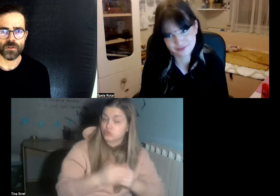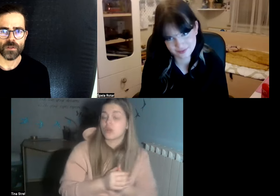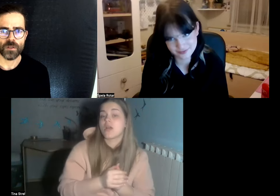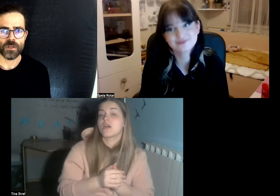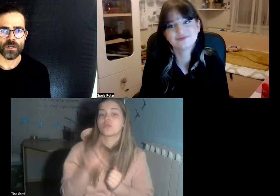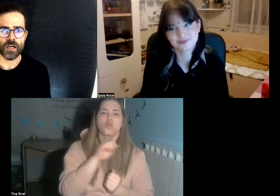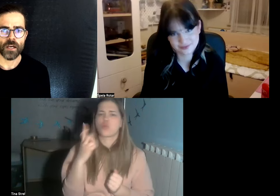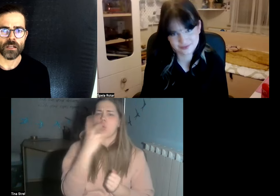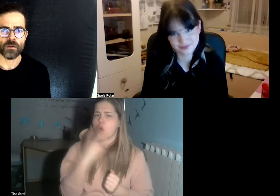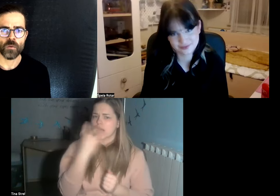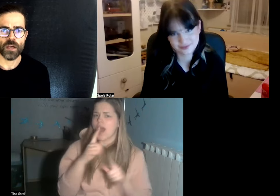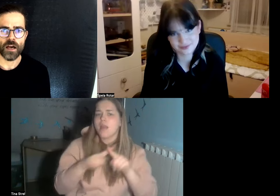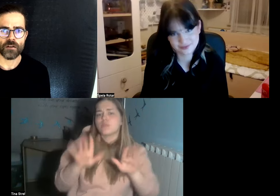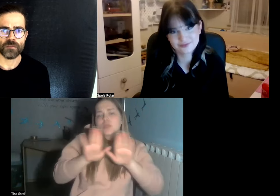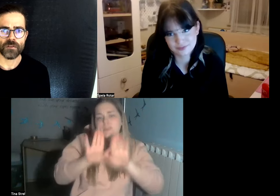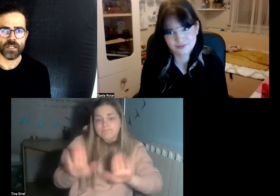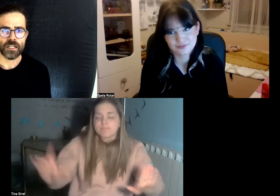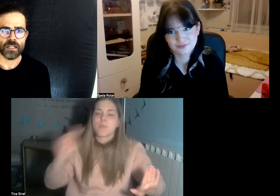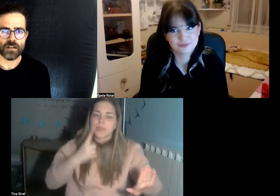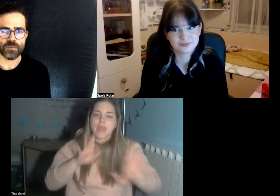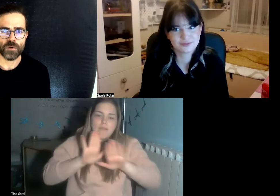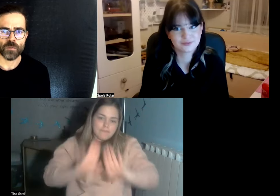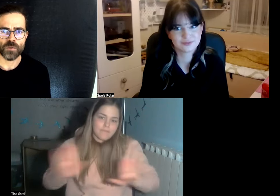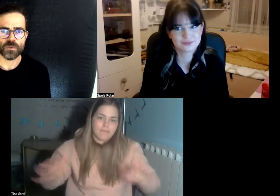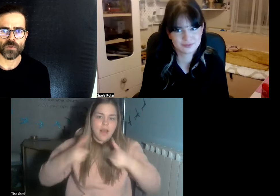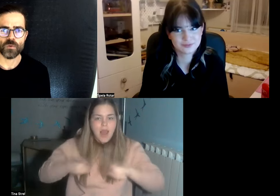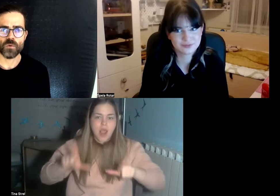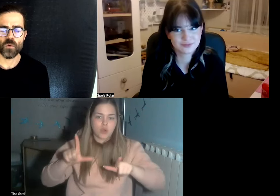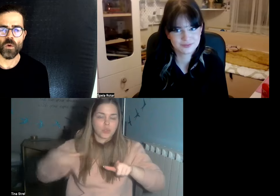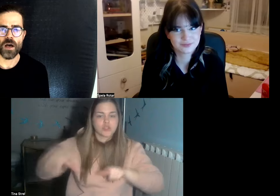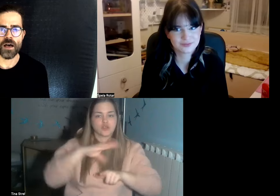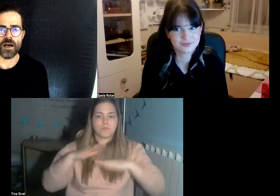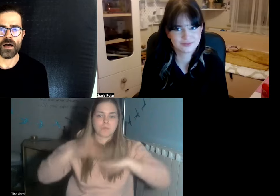and we have classrooms where